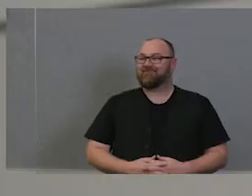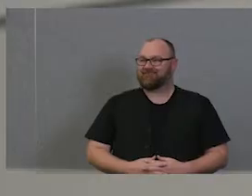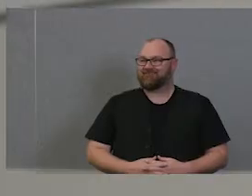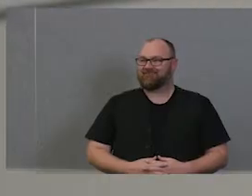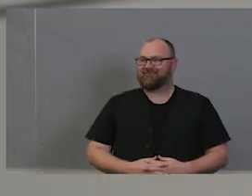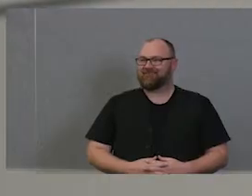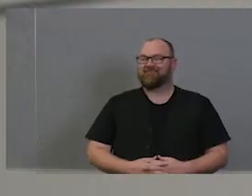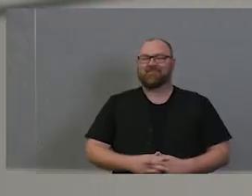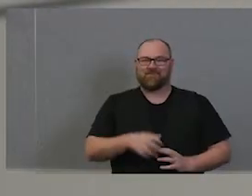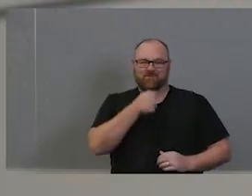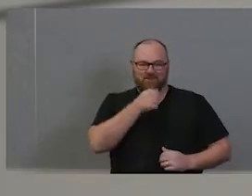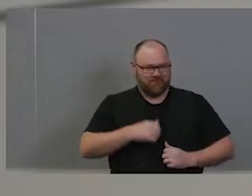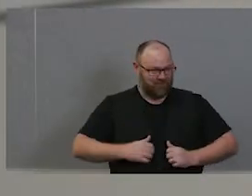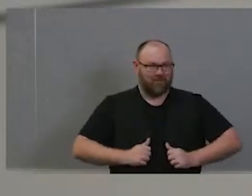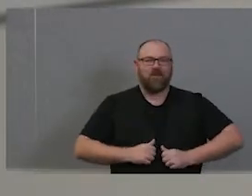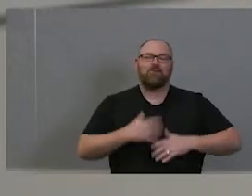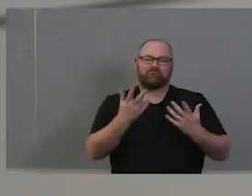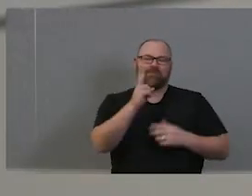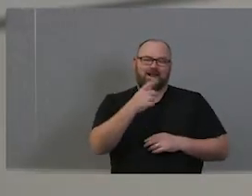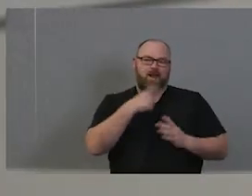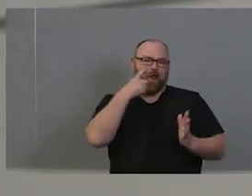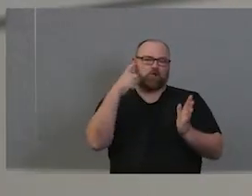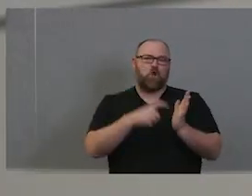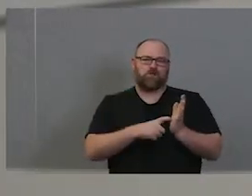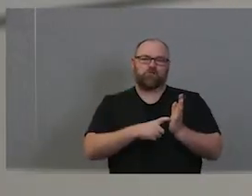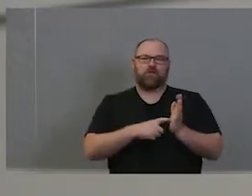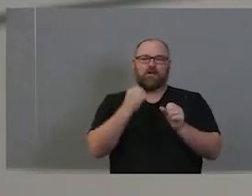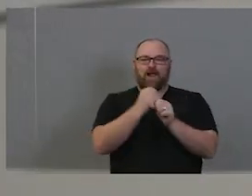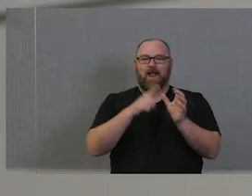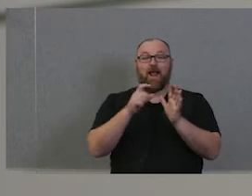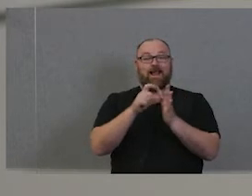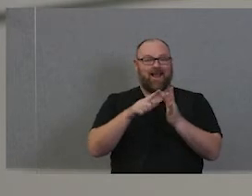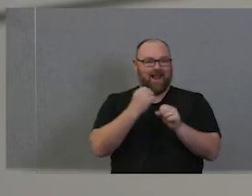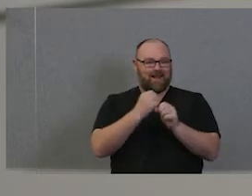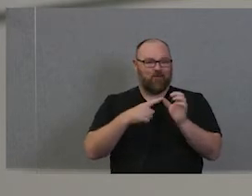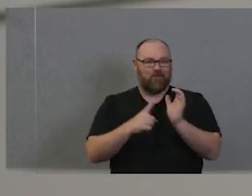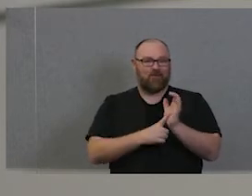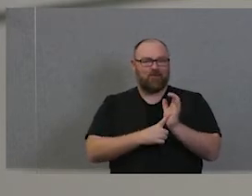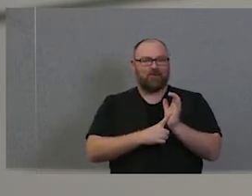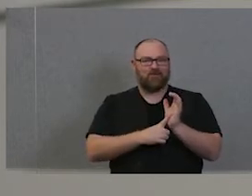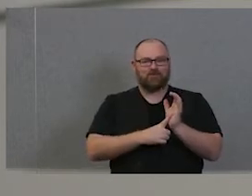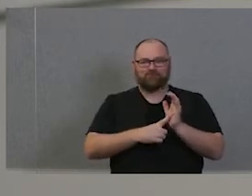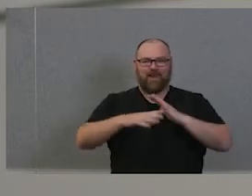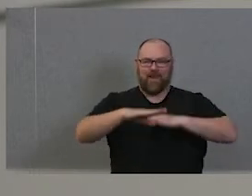I too would love to acknowledge that we're on Gadigal Land gathered here today, safely in a brave